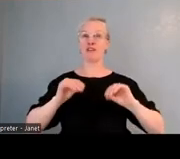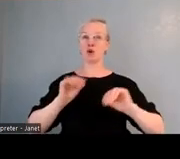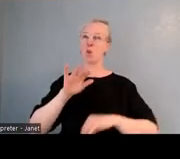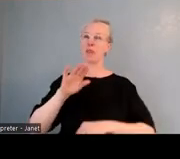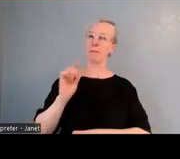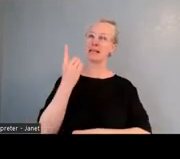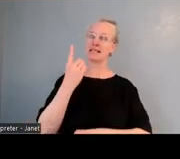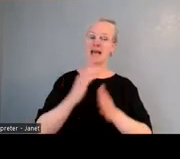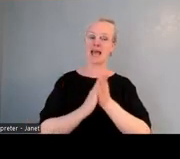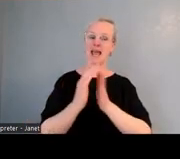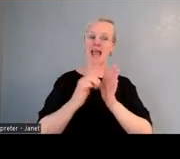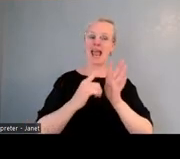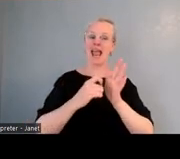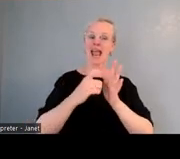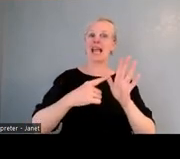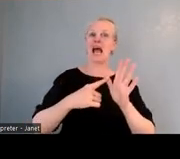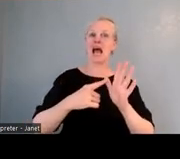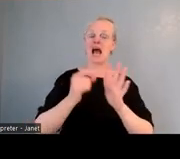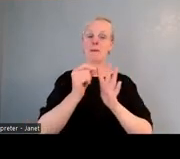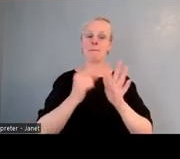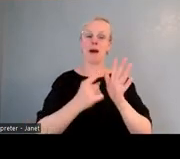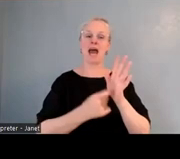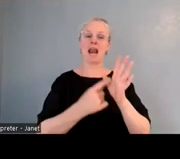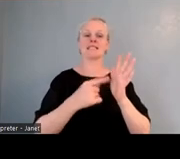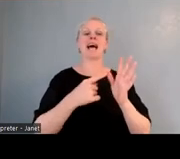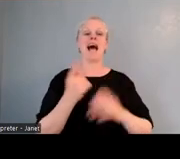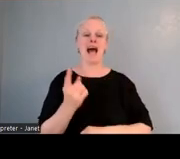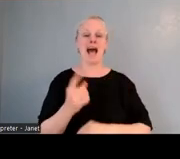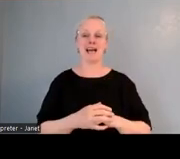I'm going to admit that I made my husband talk to her,